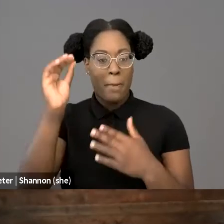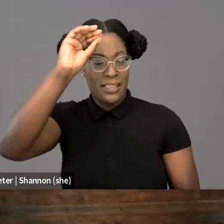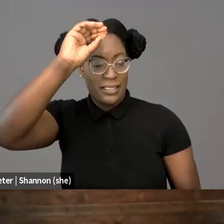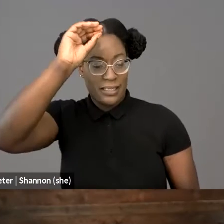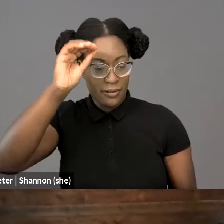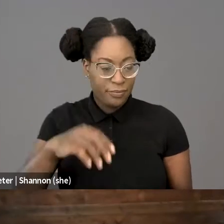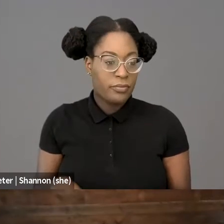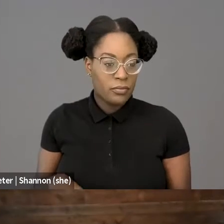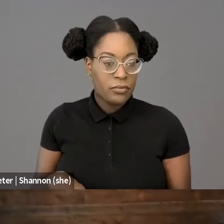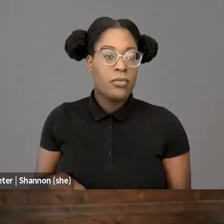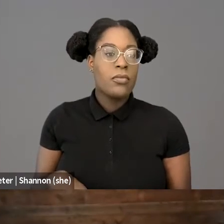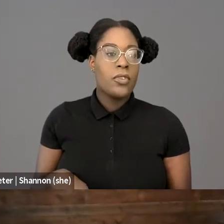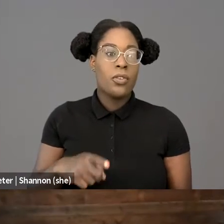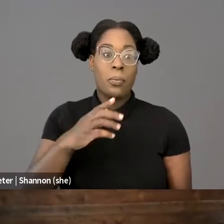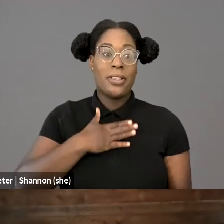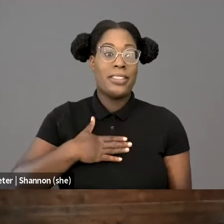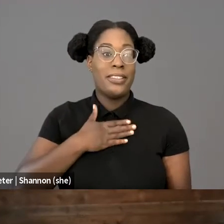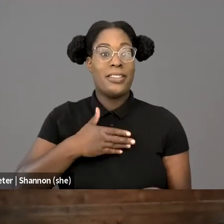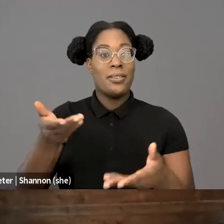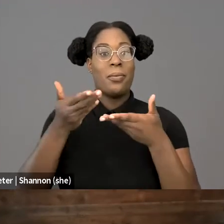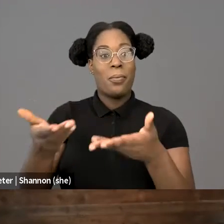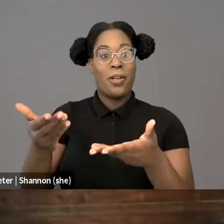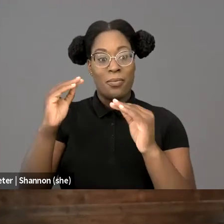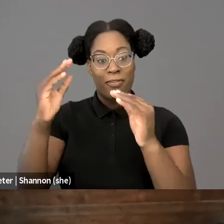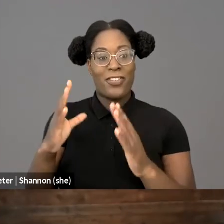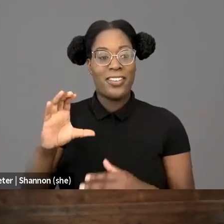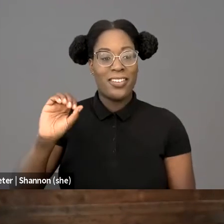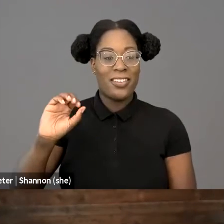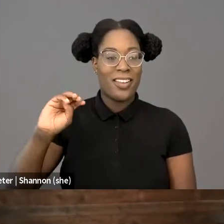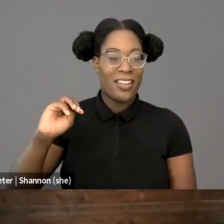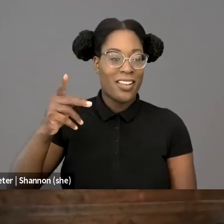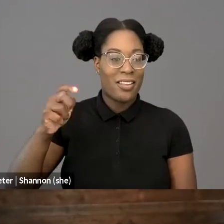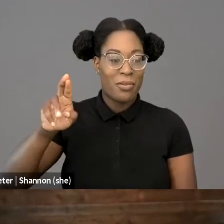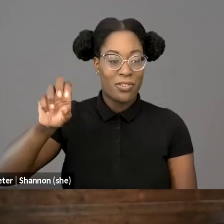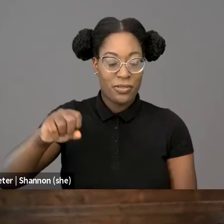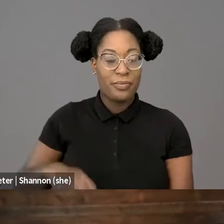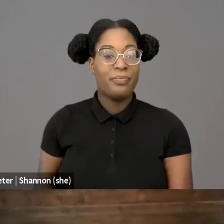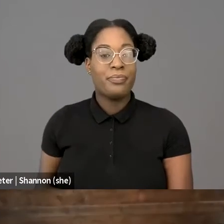so please welcome Professor Capers. And it would be great for both of you